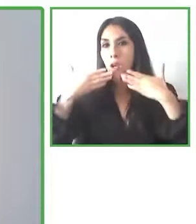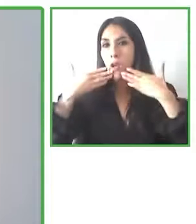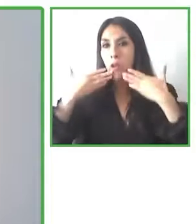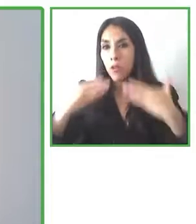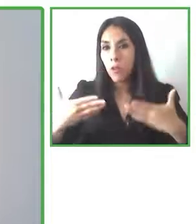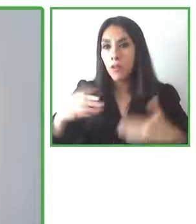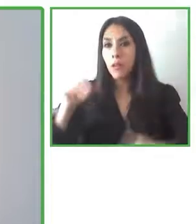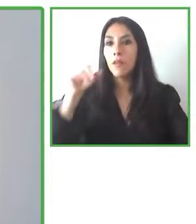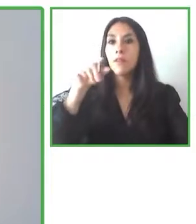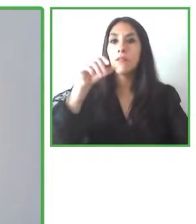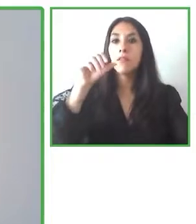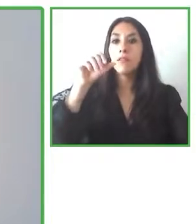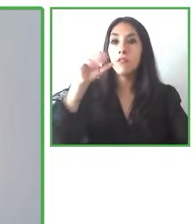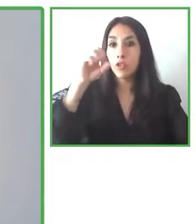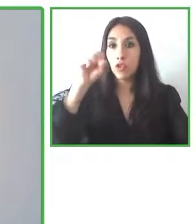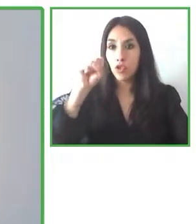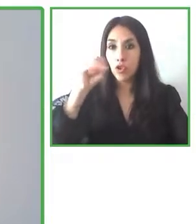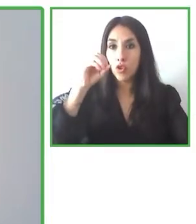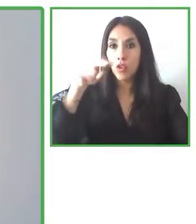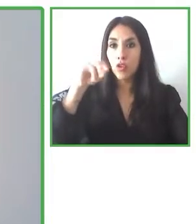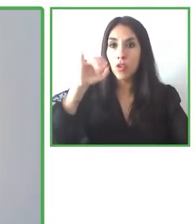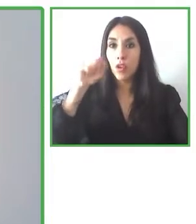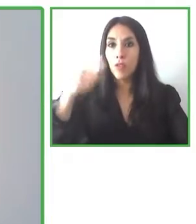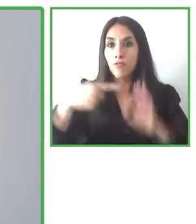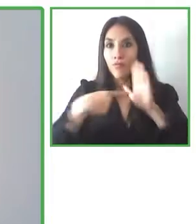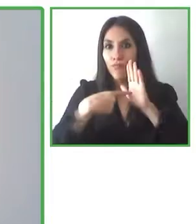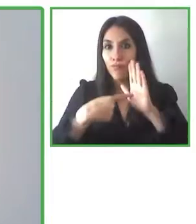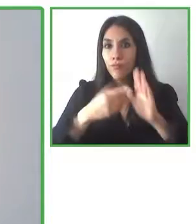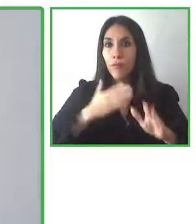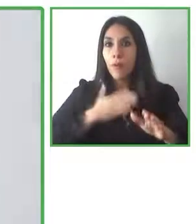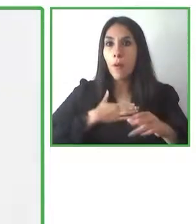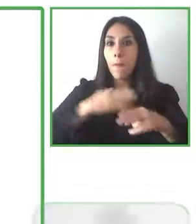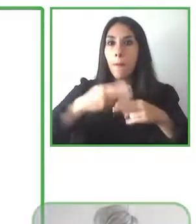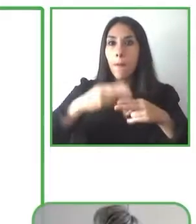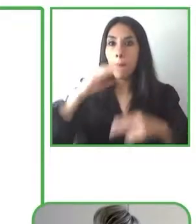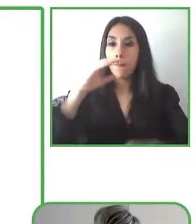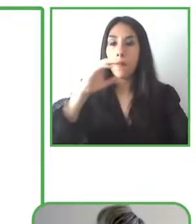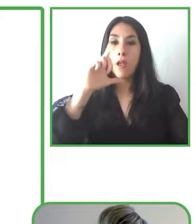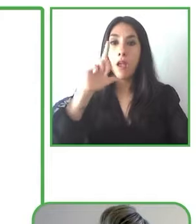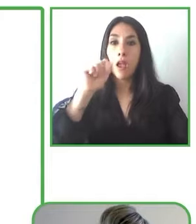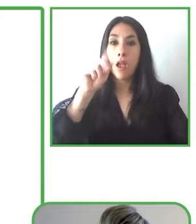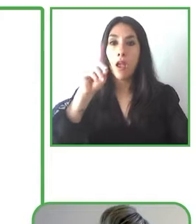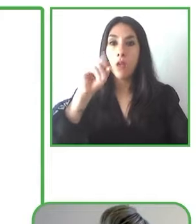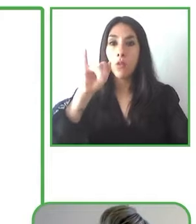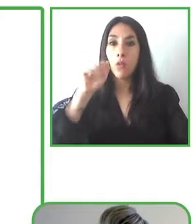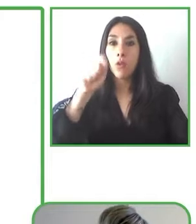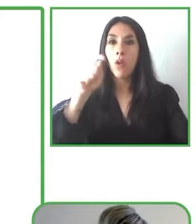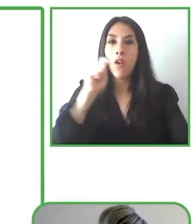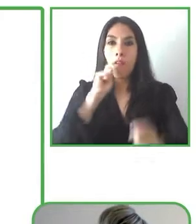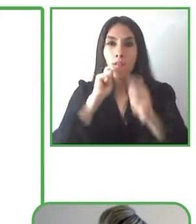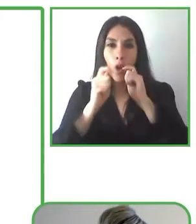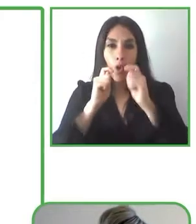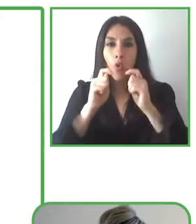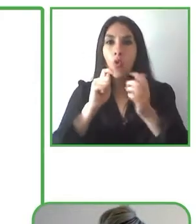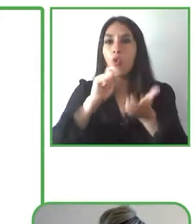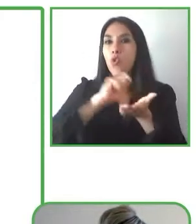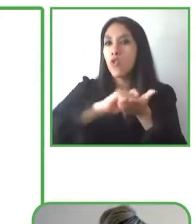My name is Claudia Werneck I am a writer and activist I work at Escuela